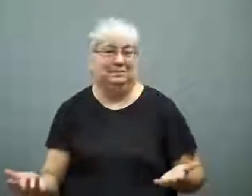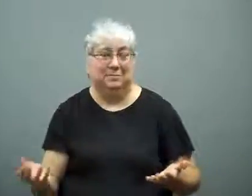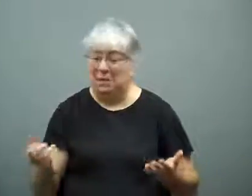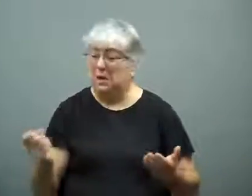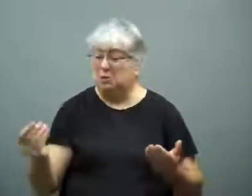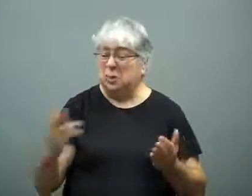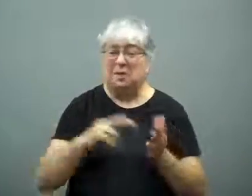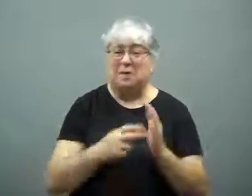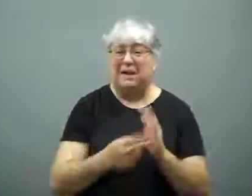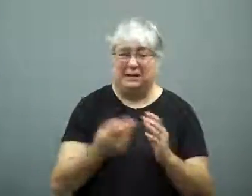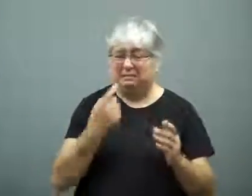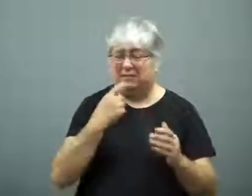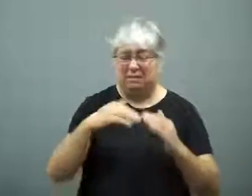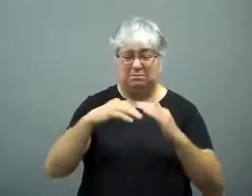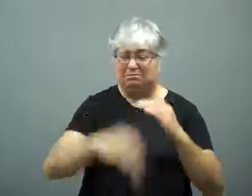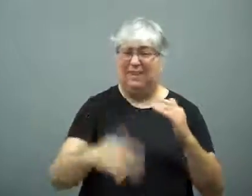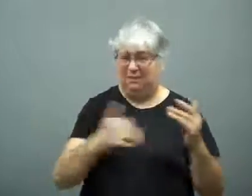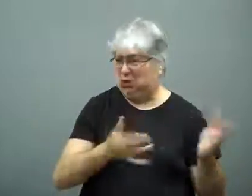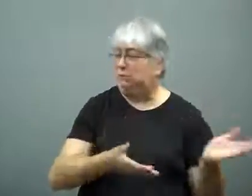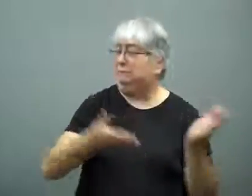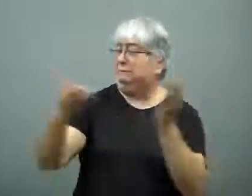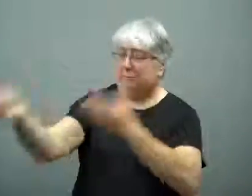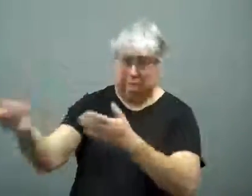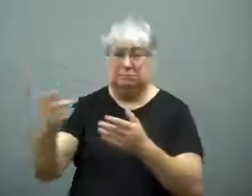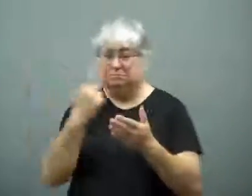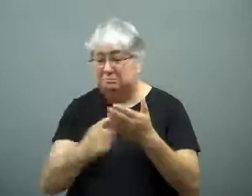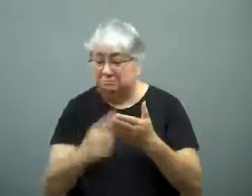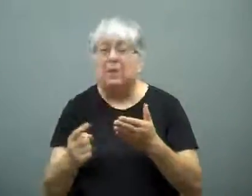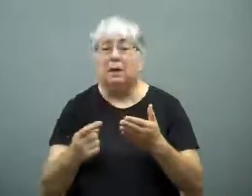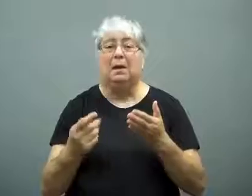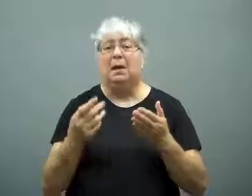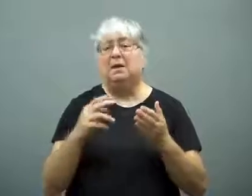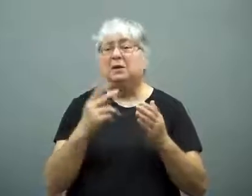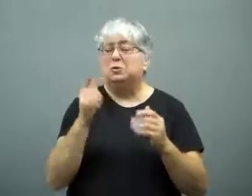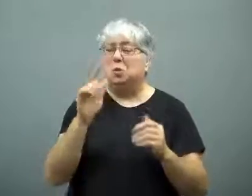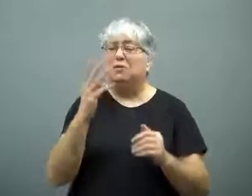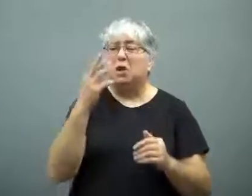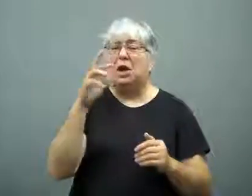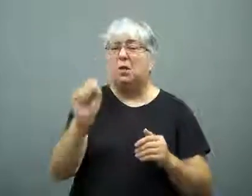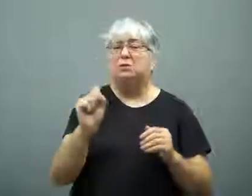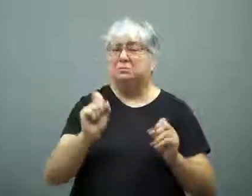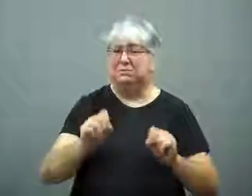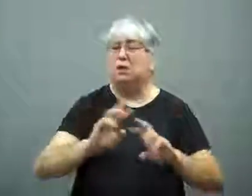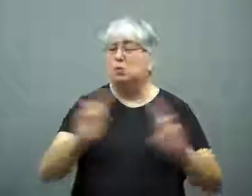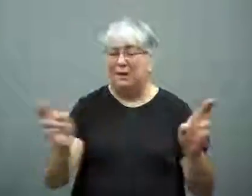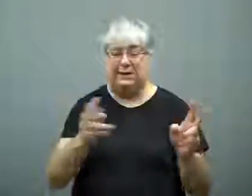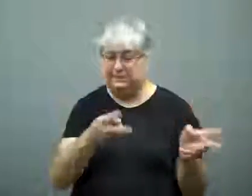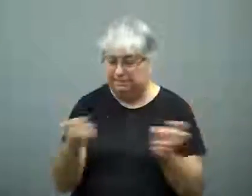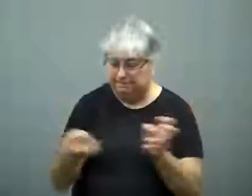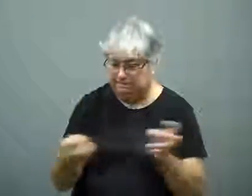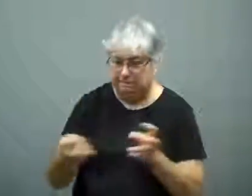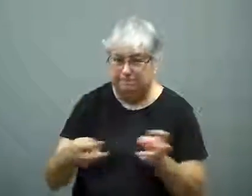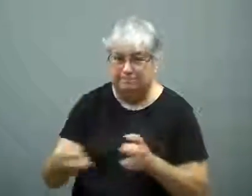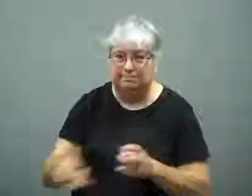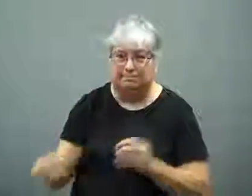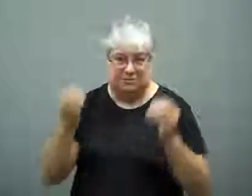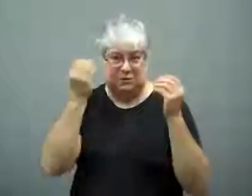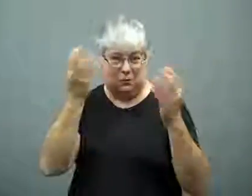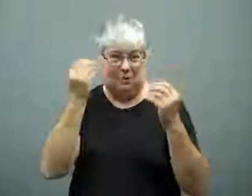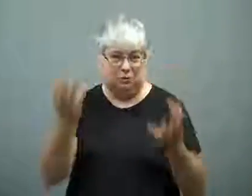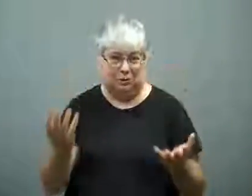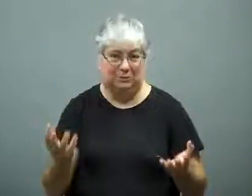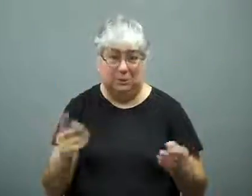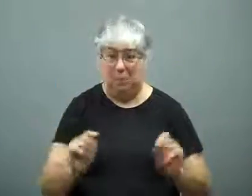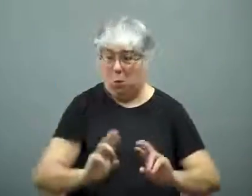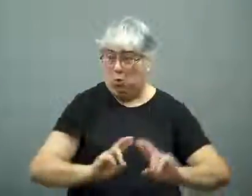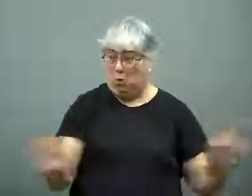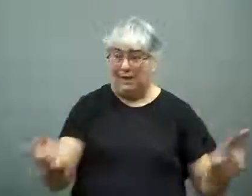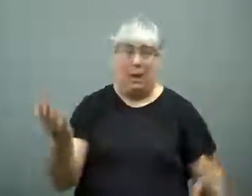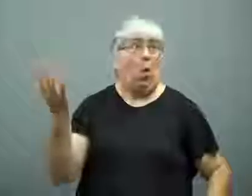The boxes were taken away and the data can be available in 24 hours.